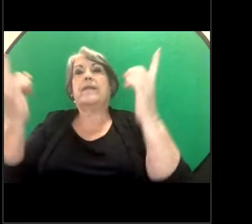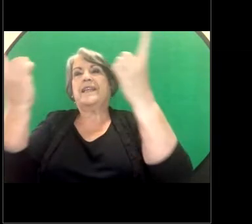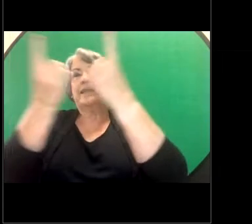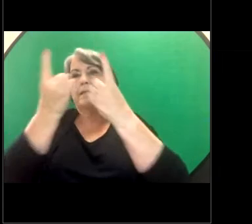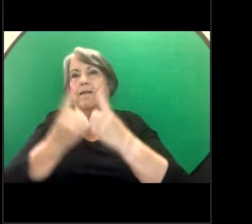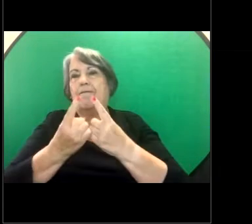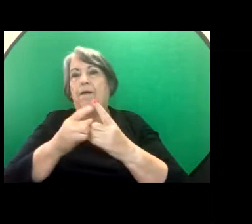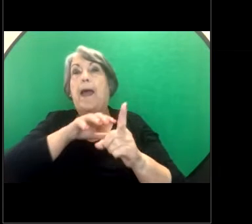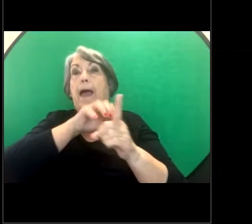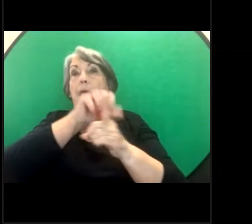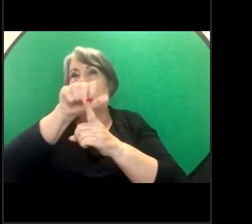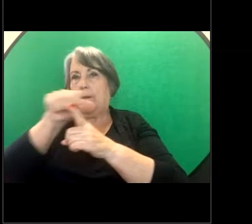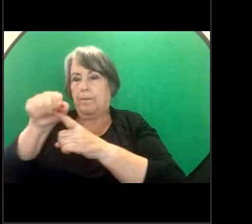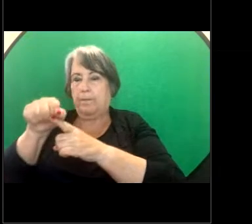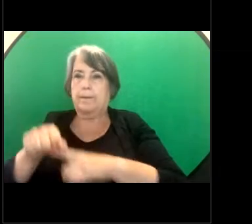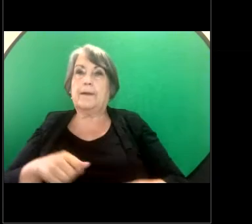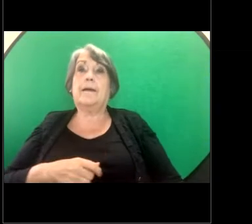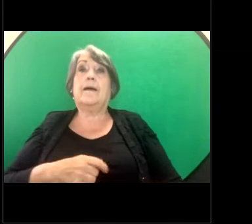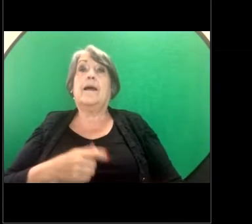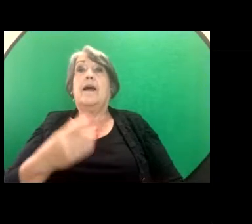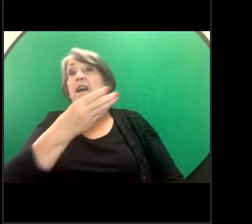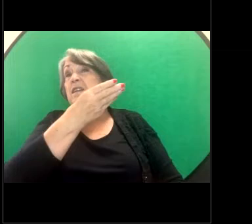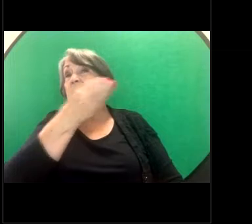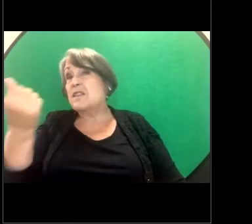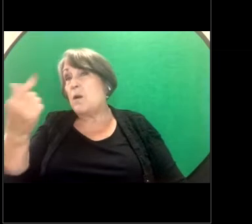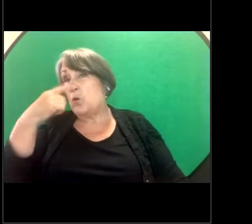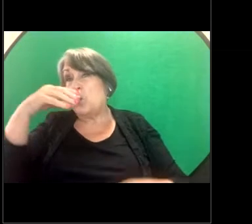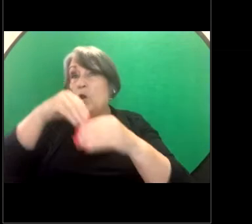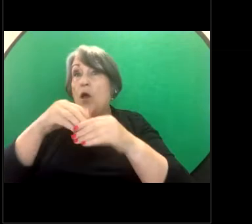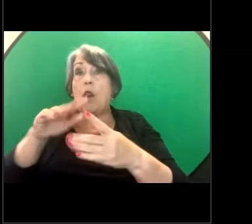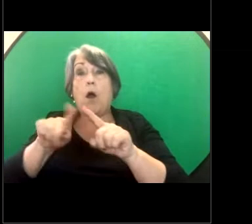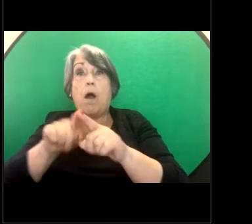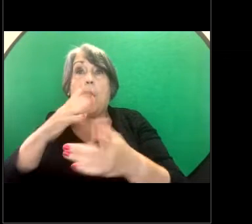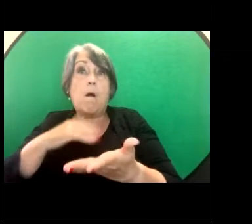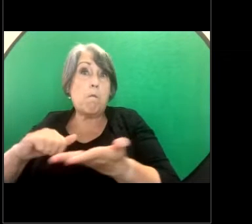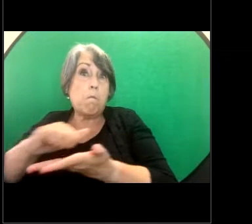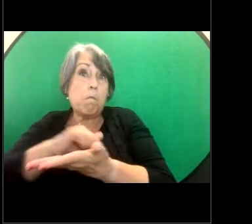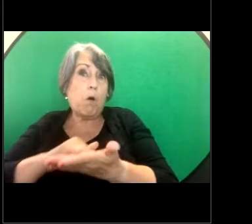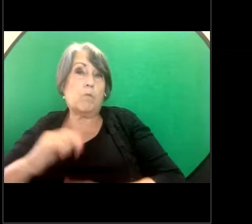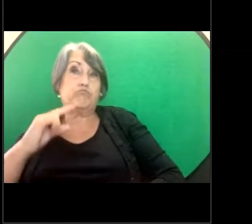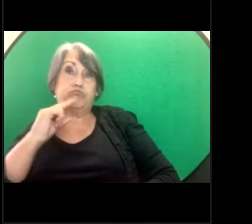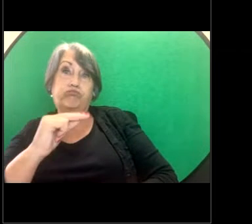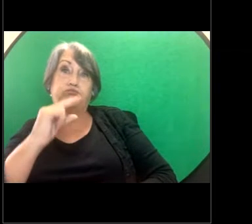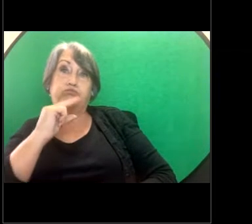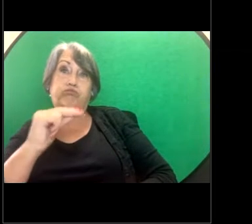outcomes might include an apology, and that could be verbal within the conciliation or it might